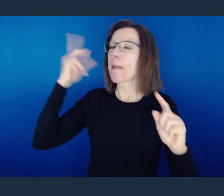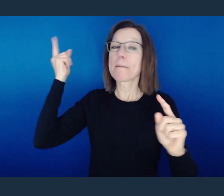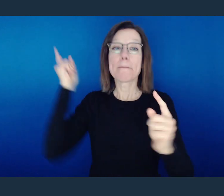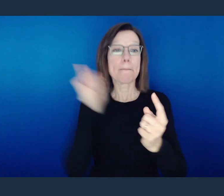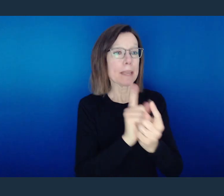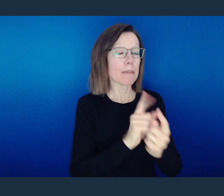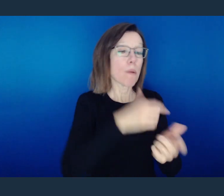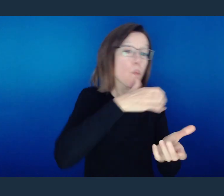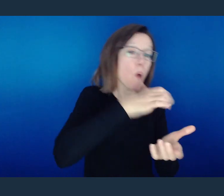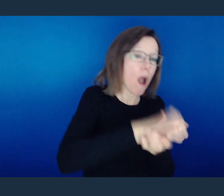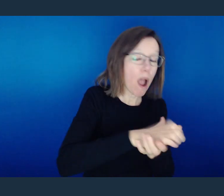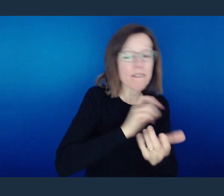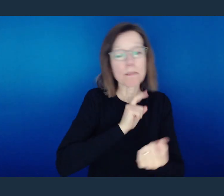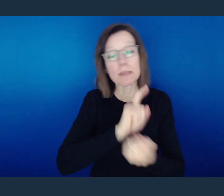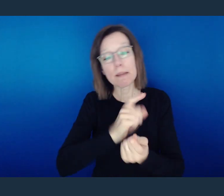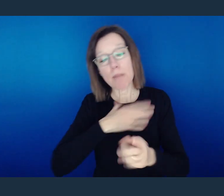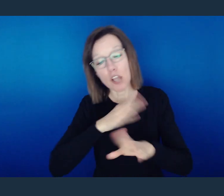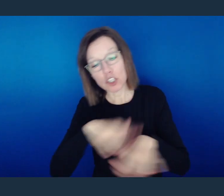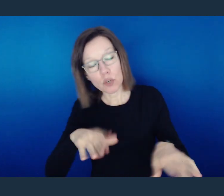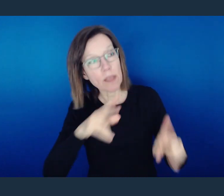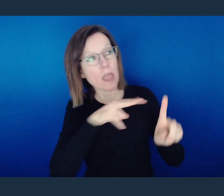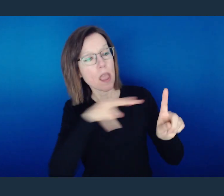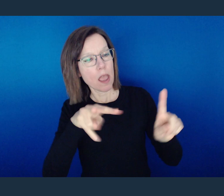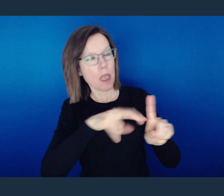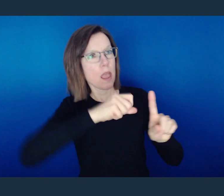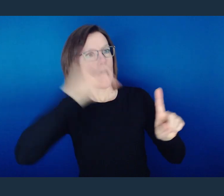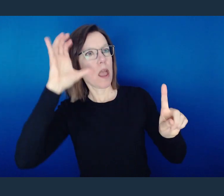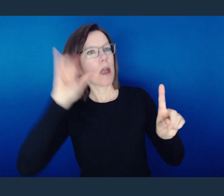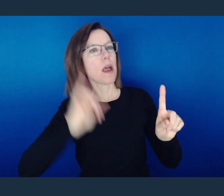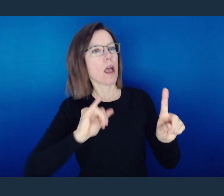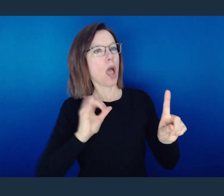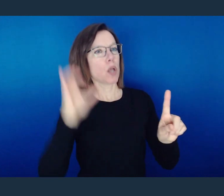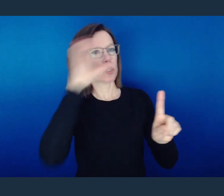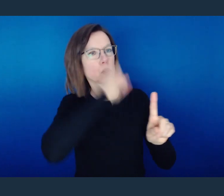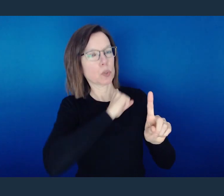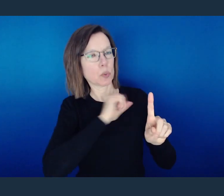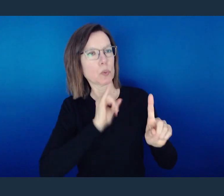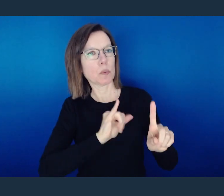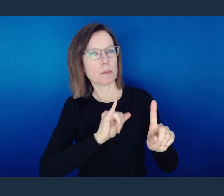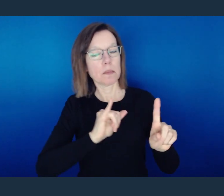When people meet them, they assume that one thing or another has taken place.